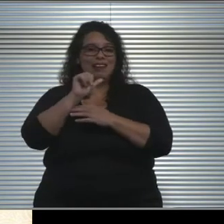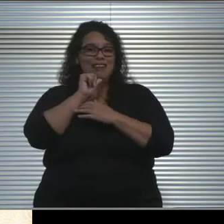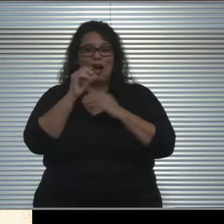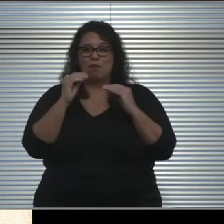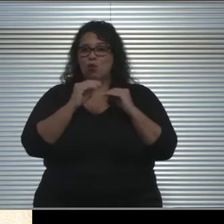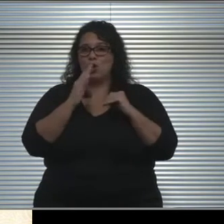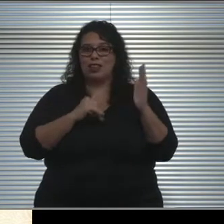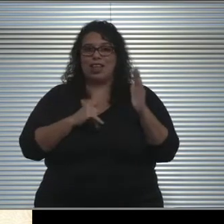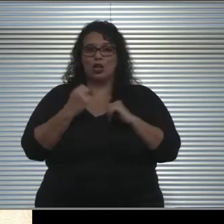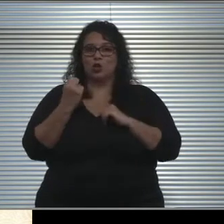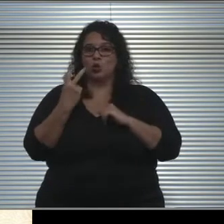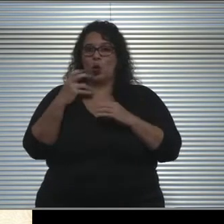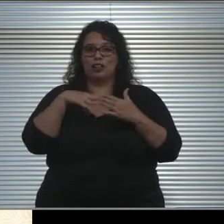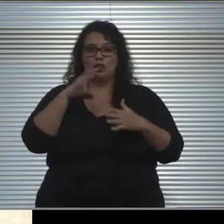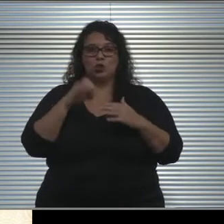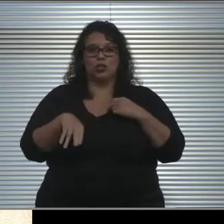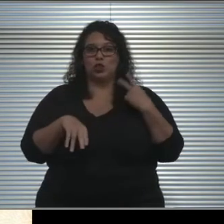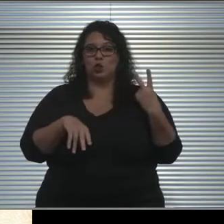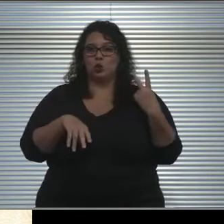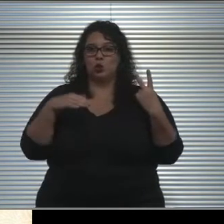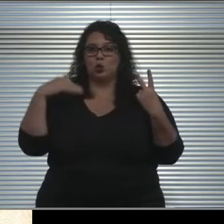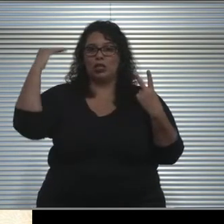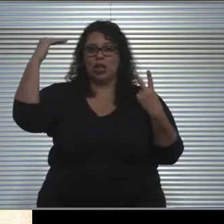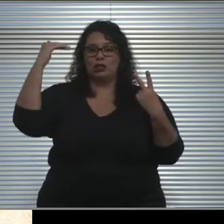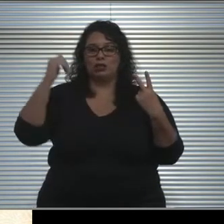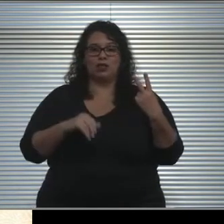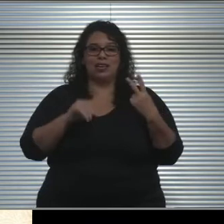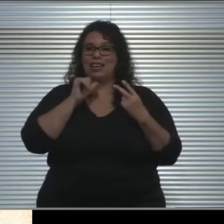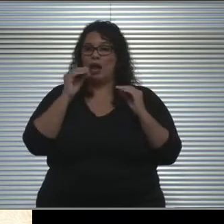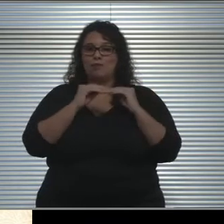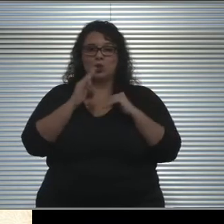and no more than 10% of the overall population